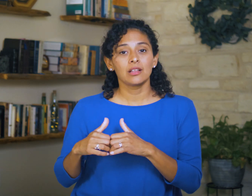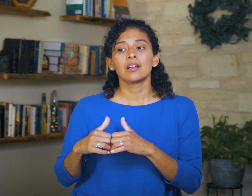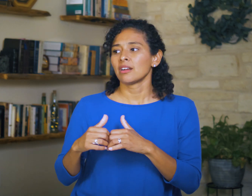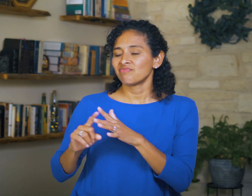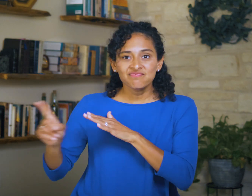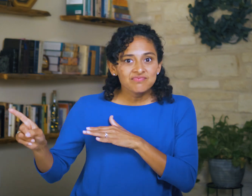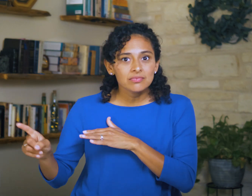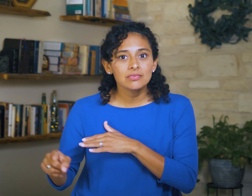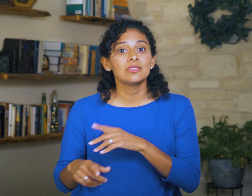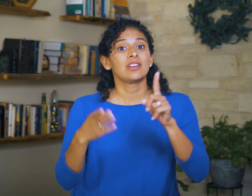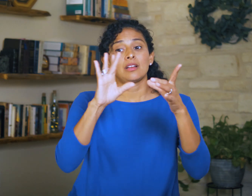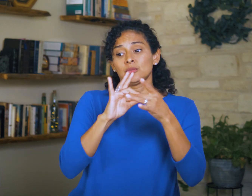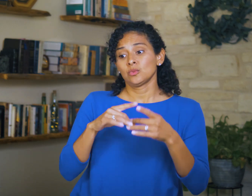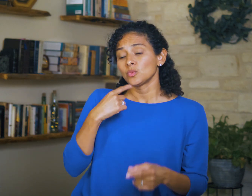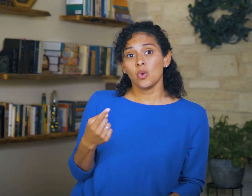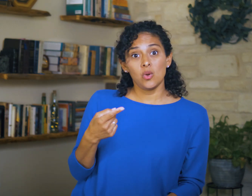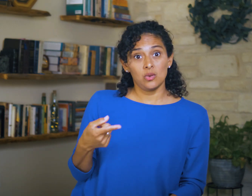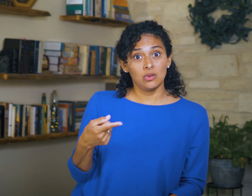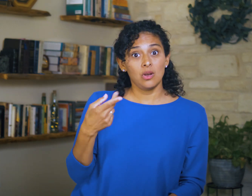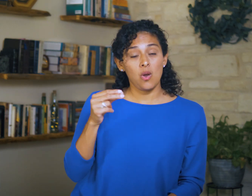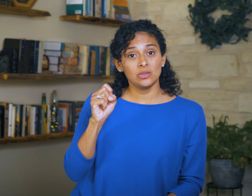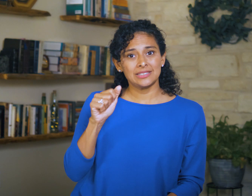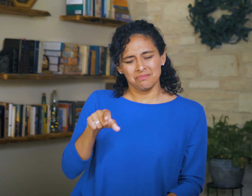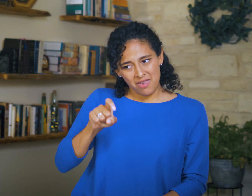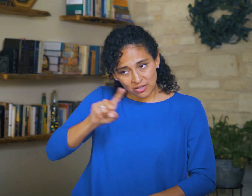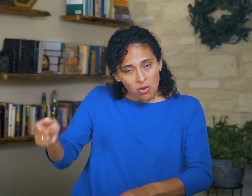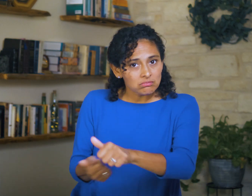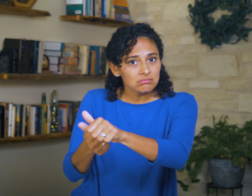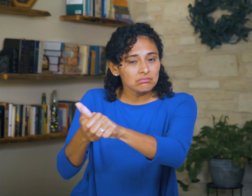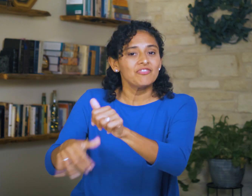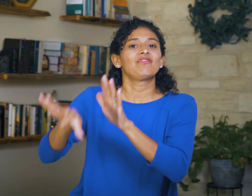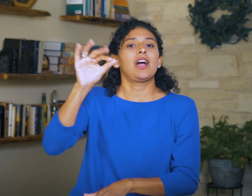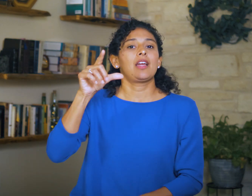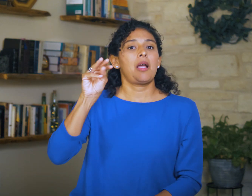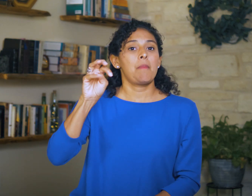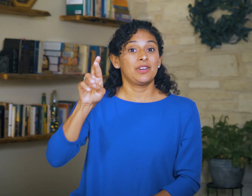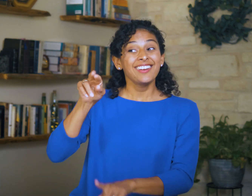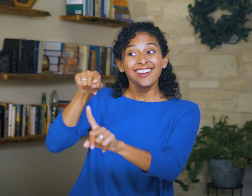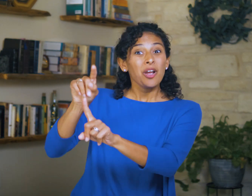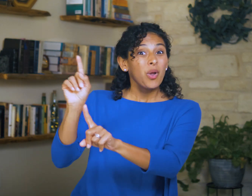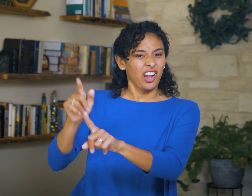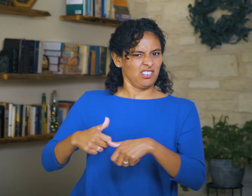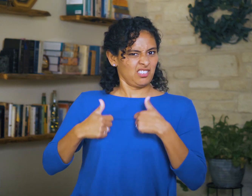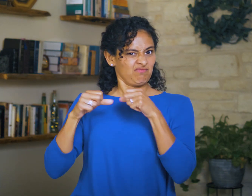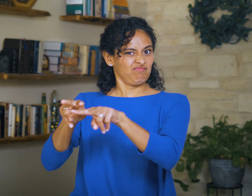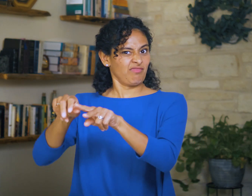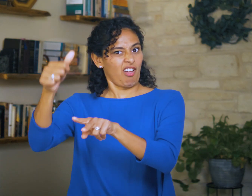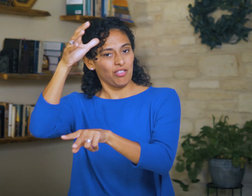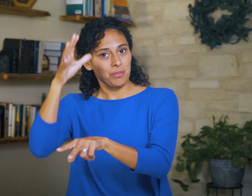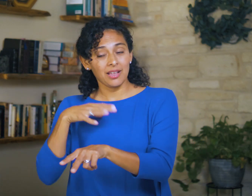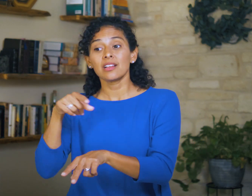God says to go find her—she’s apparently living with another man—